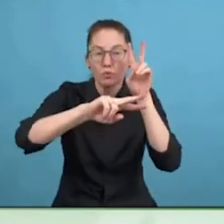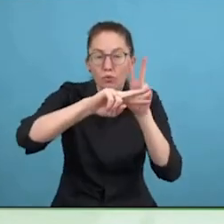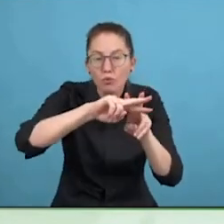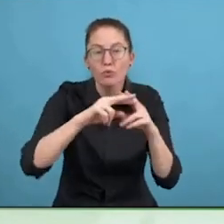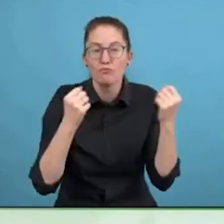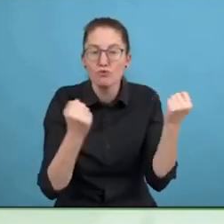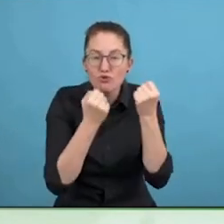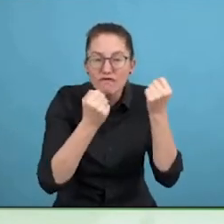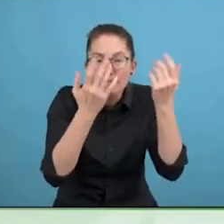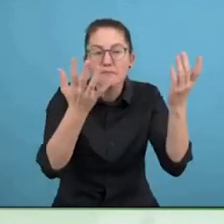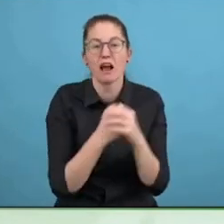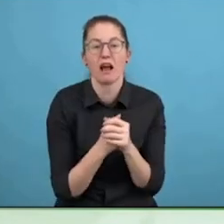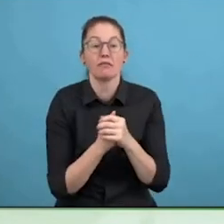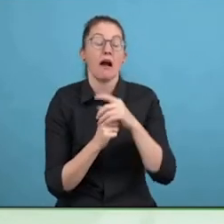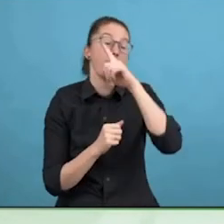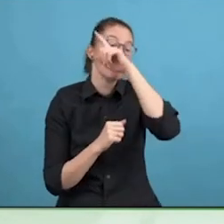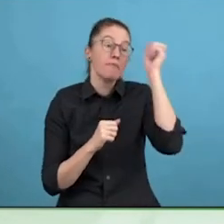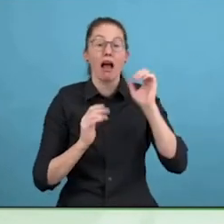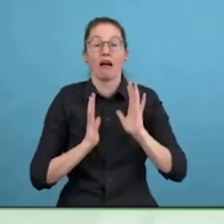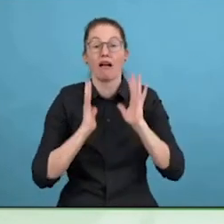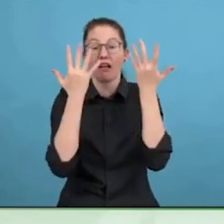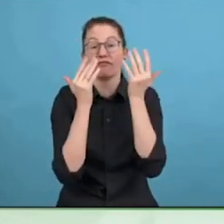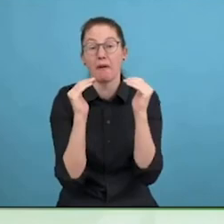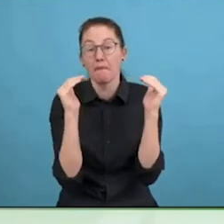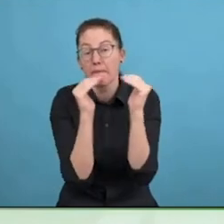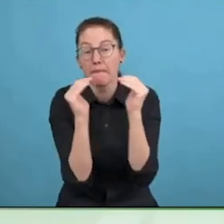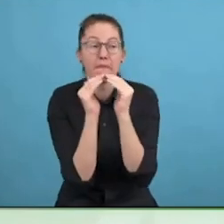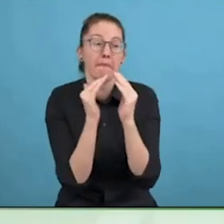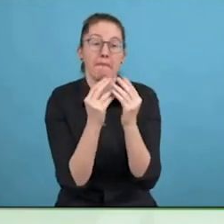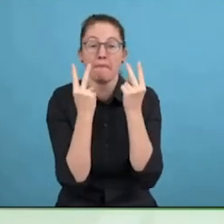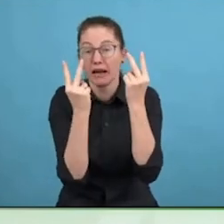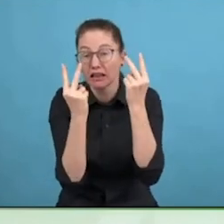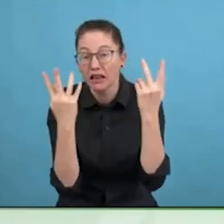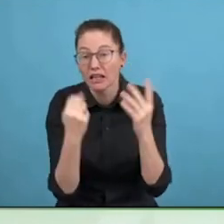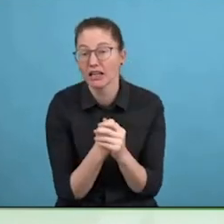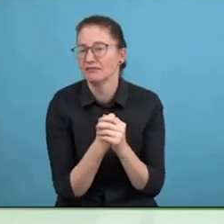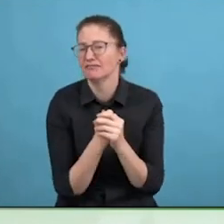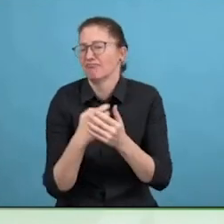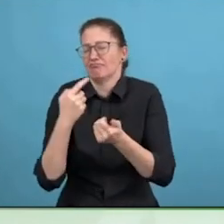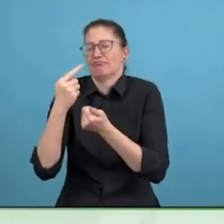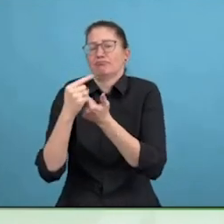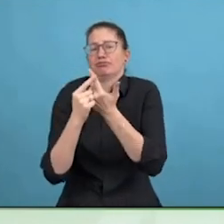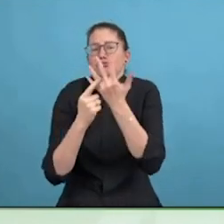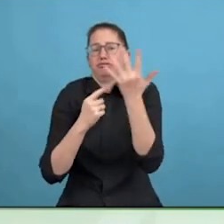And I see the person with disability is definitely there and